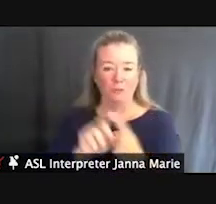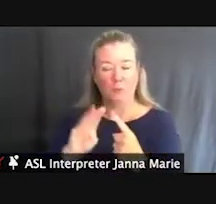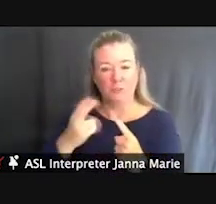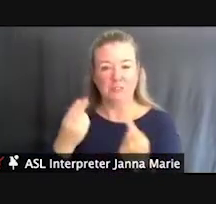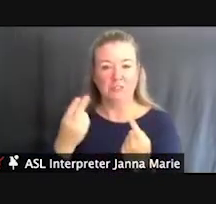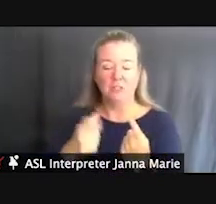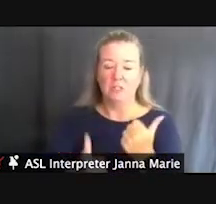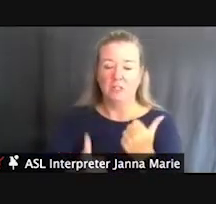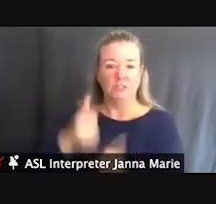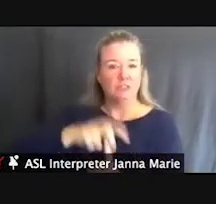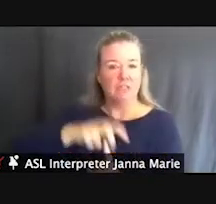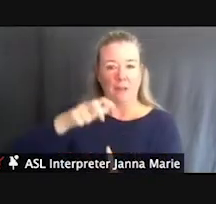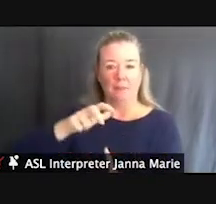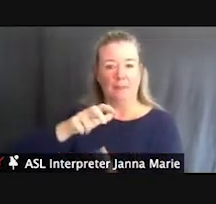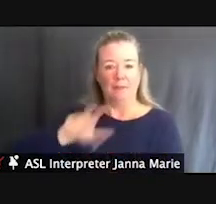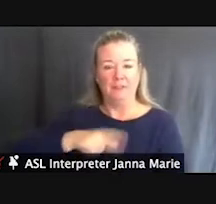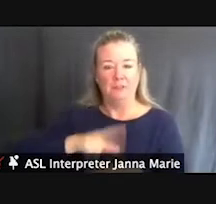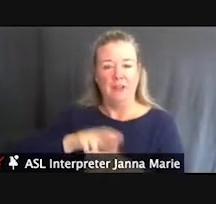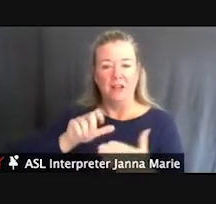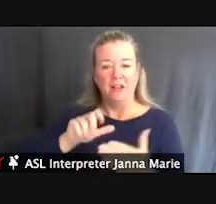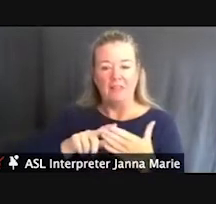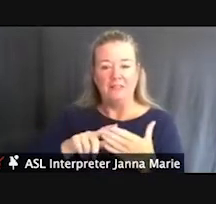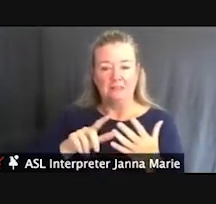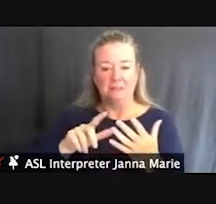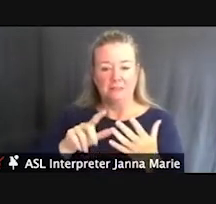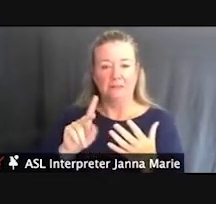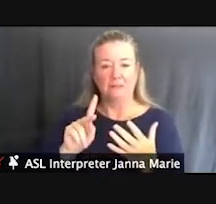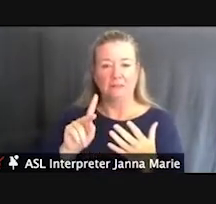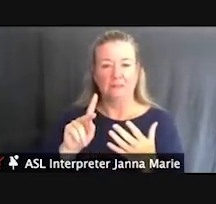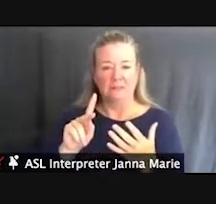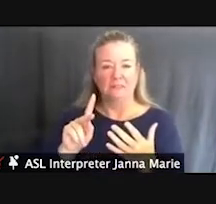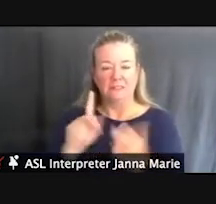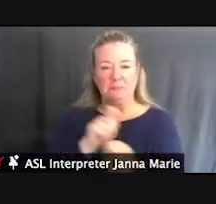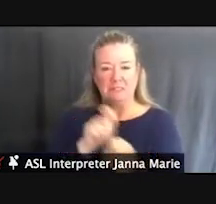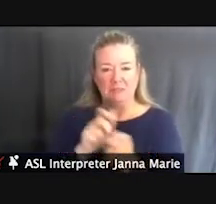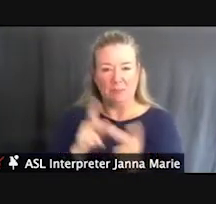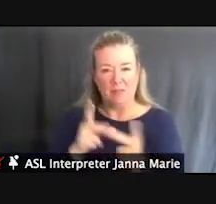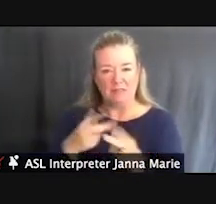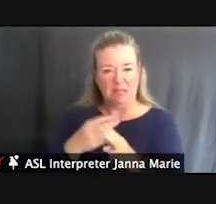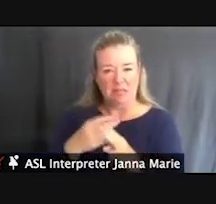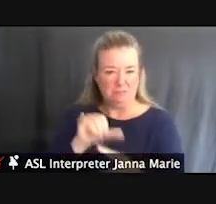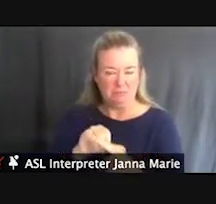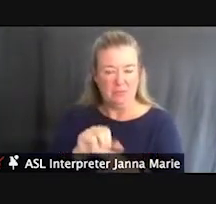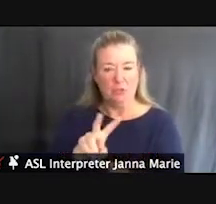It’s Kitch-iti-kipi and at 200 feet across and approximately 40 feet deep, it's actually